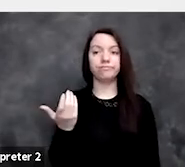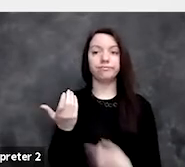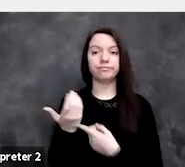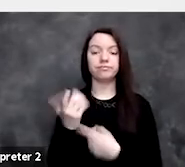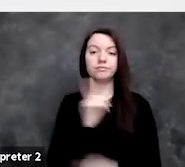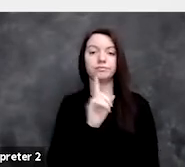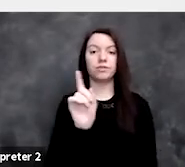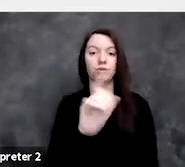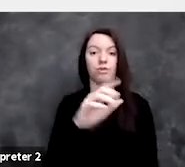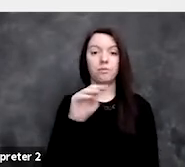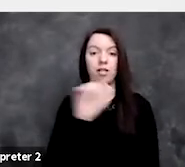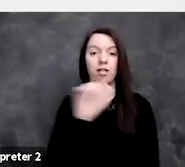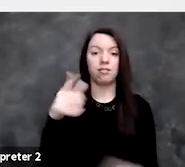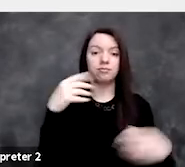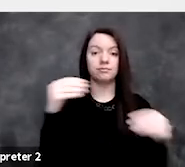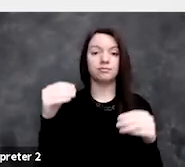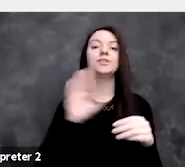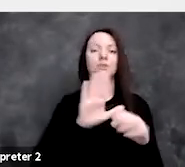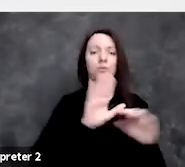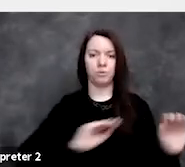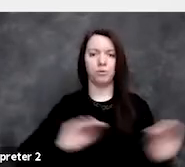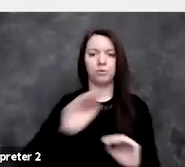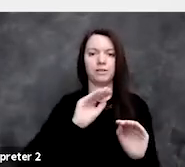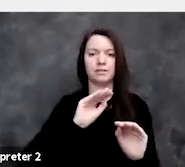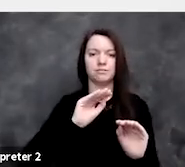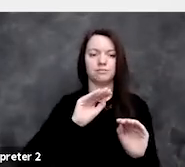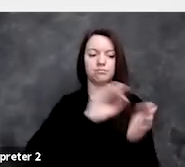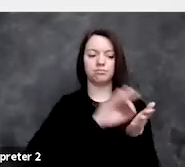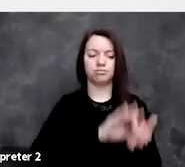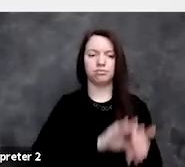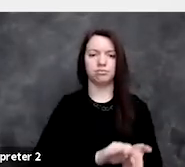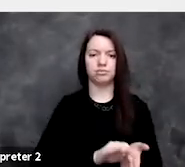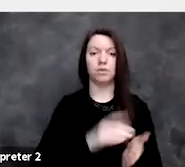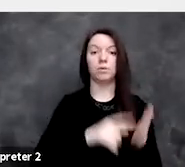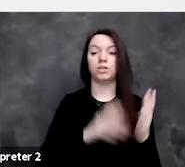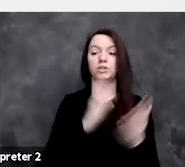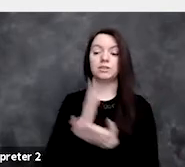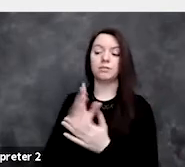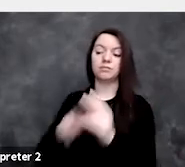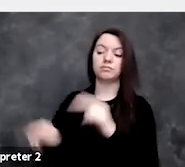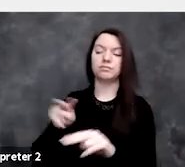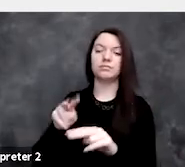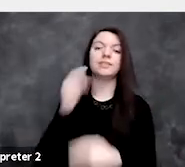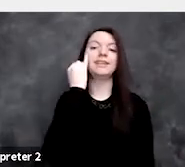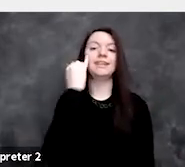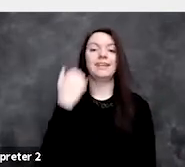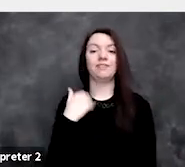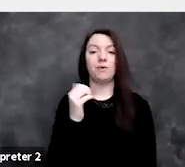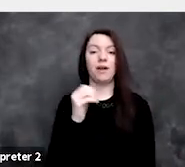your movements are tracked, what you stop and look at, if you have certain apps on your phone,